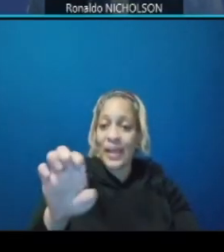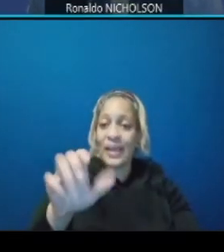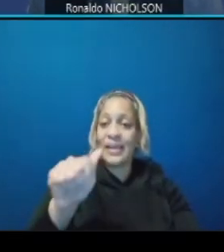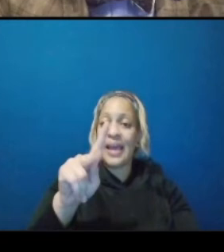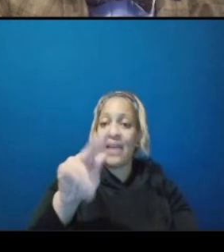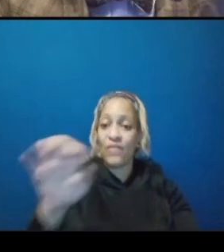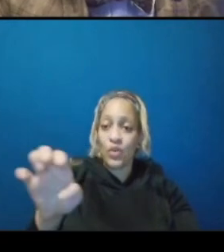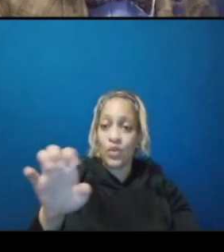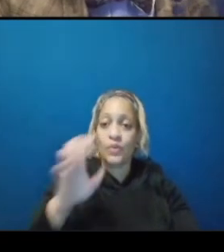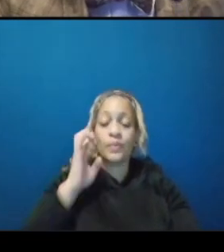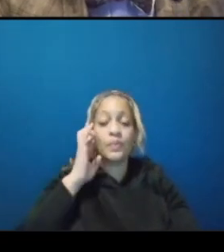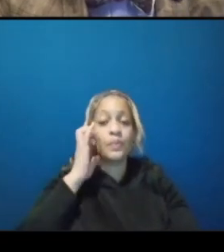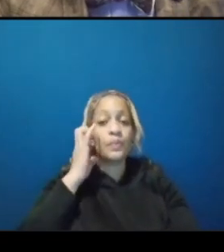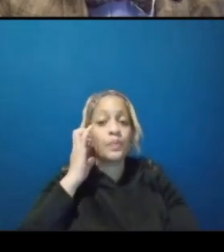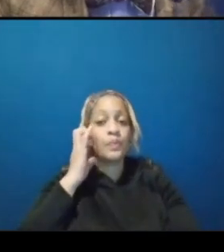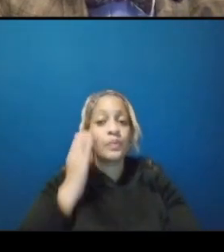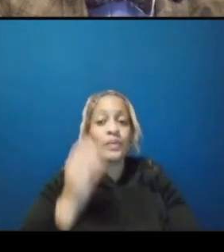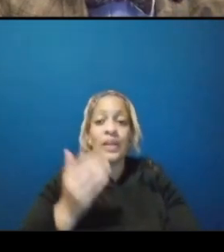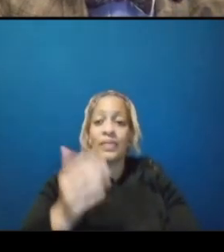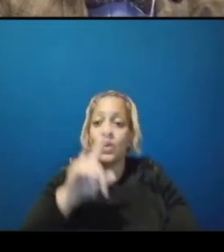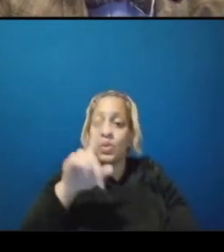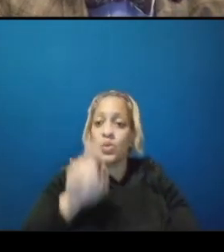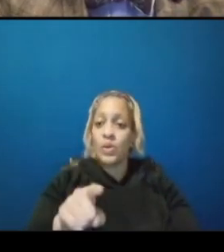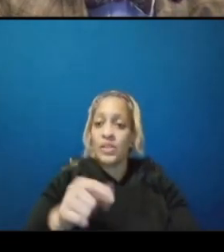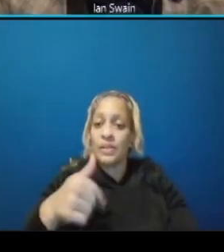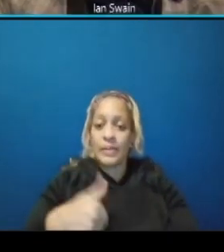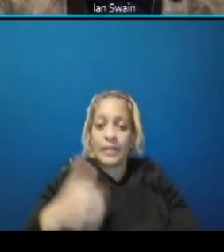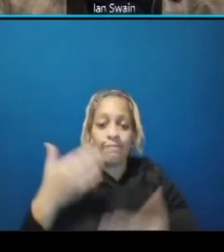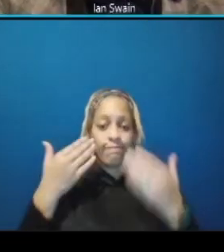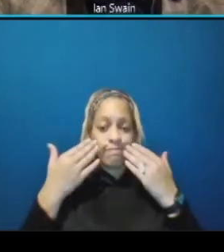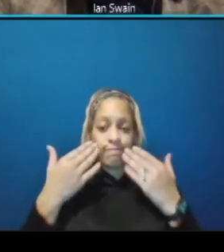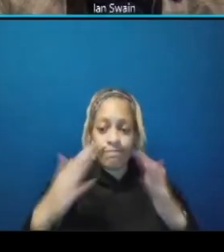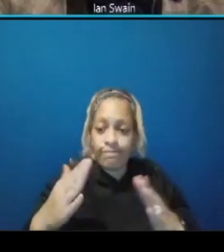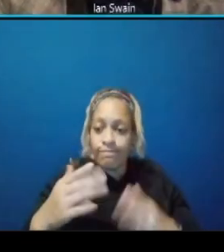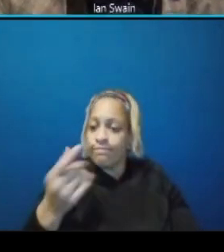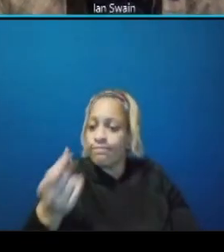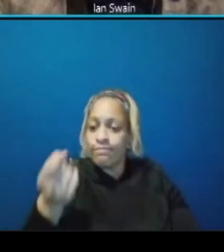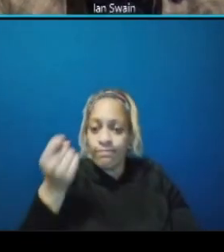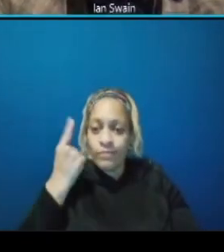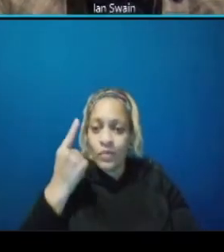next question i don't understand why some intersections have split platform platforms this